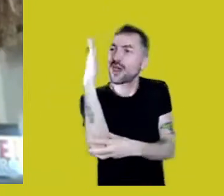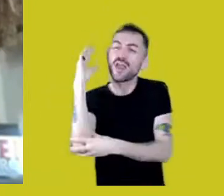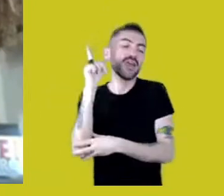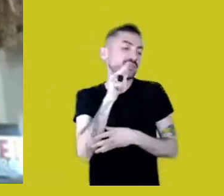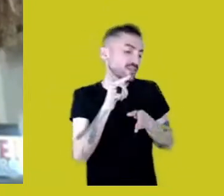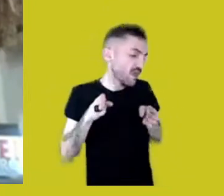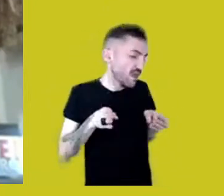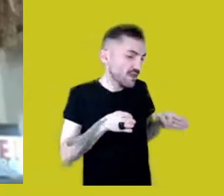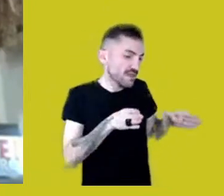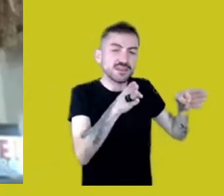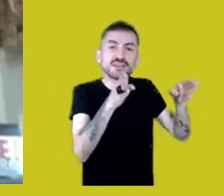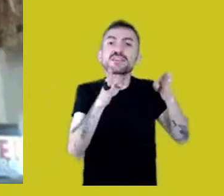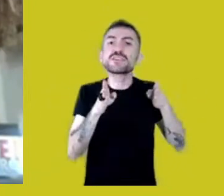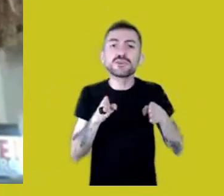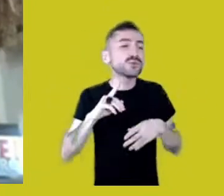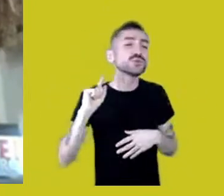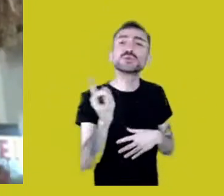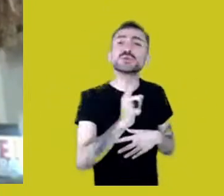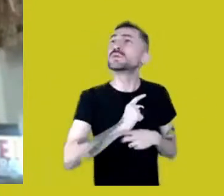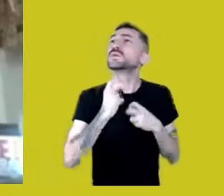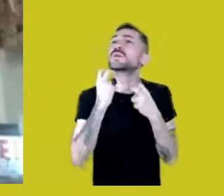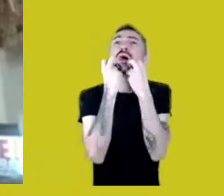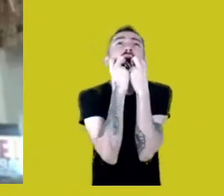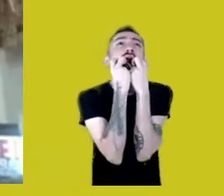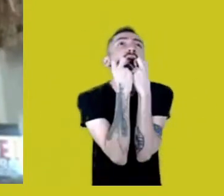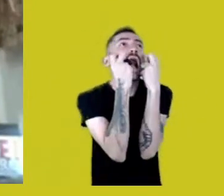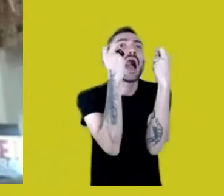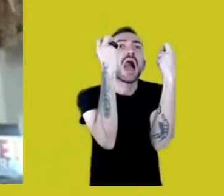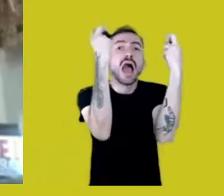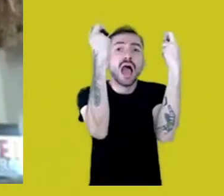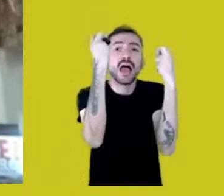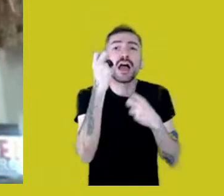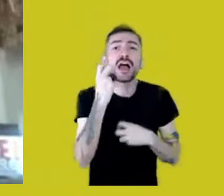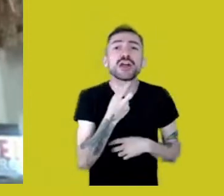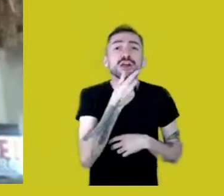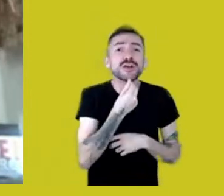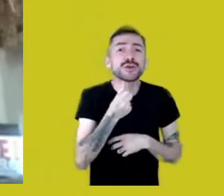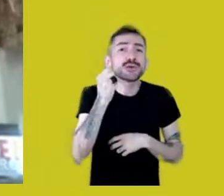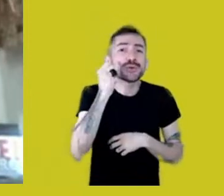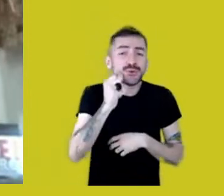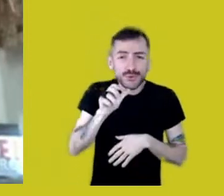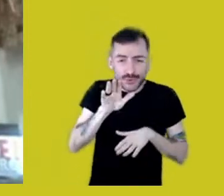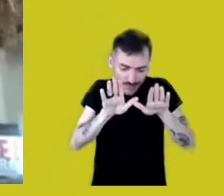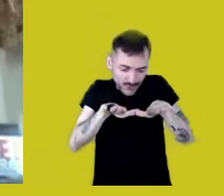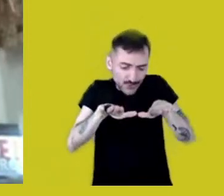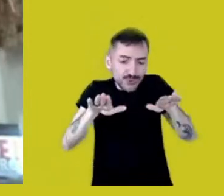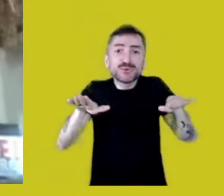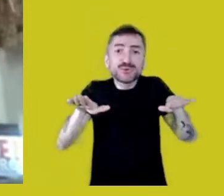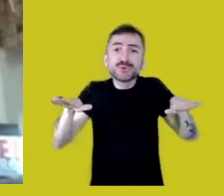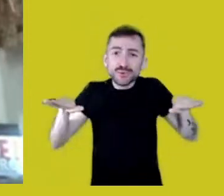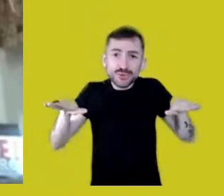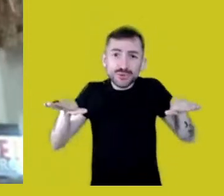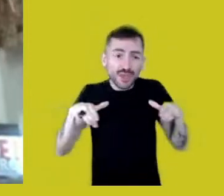are screaming. Curumins and cunhatãs aren’t playing anymore